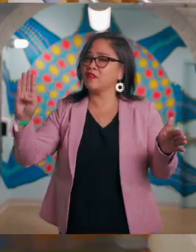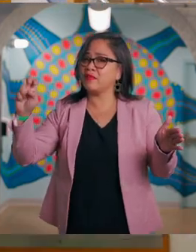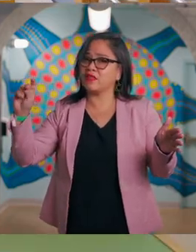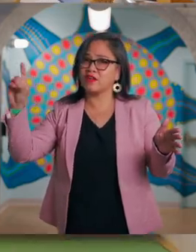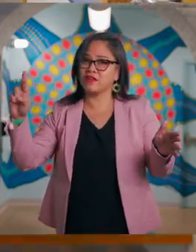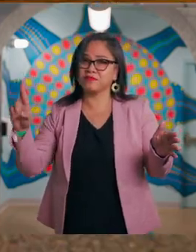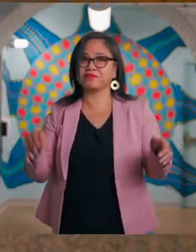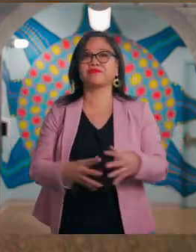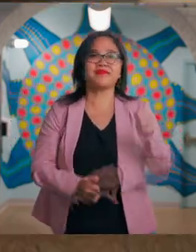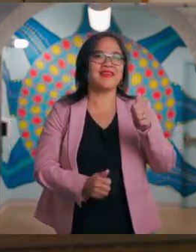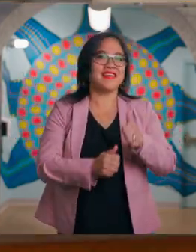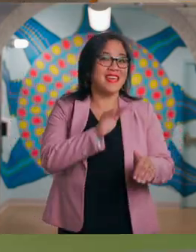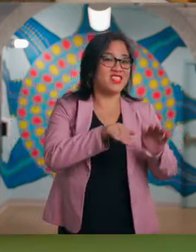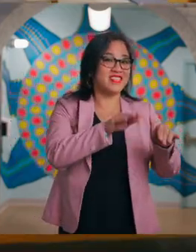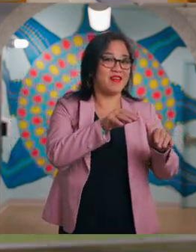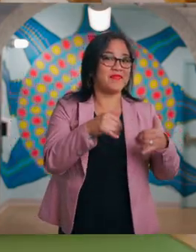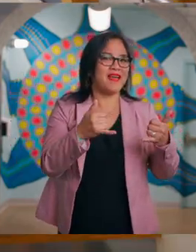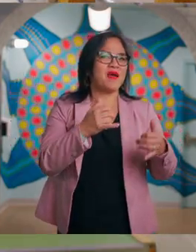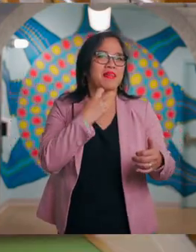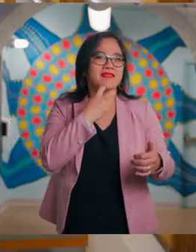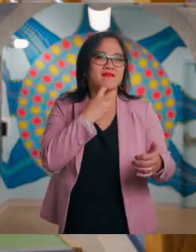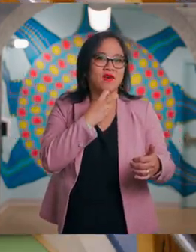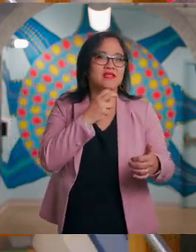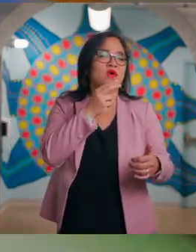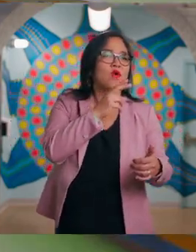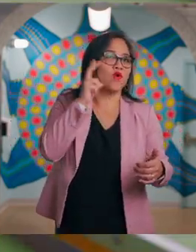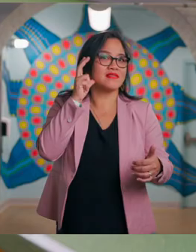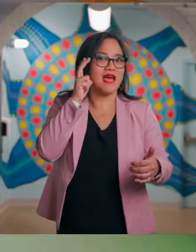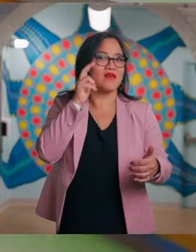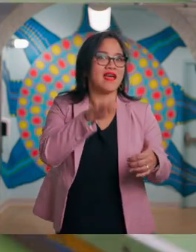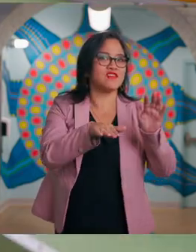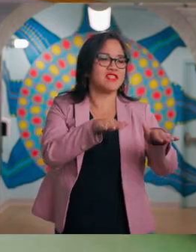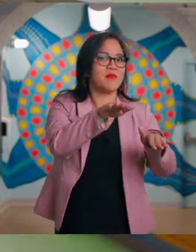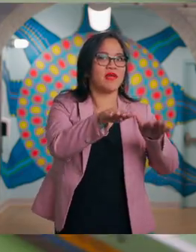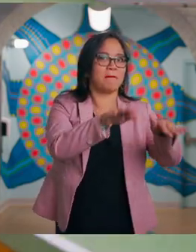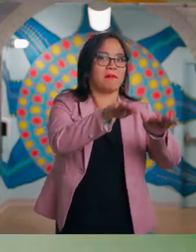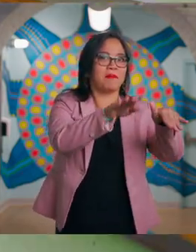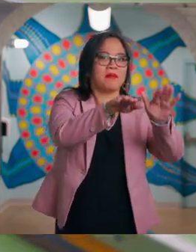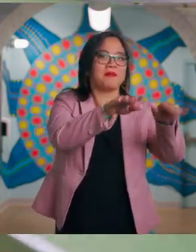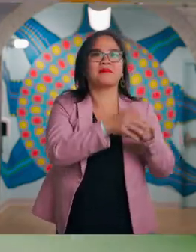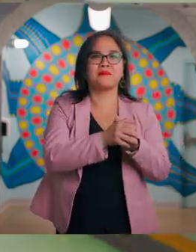Each step plays a voice or a sound as you step on it. You can walk on the left side for no sound.